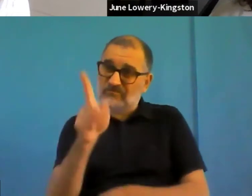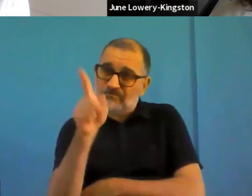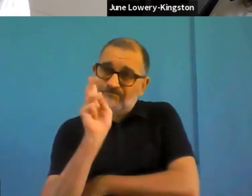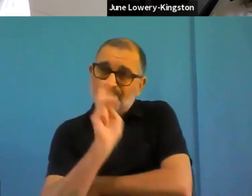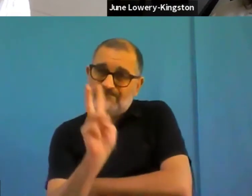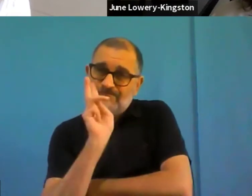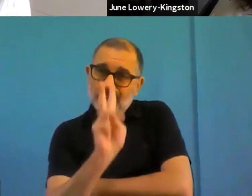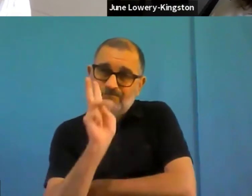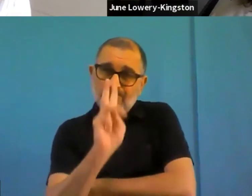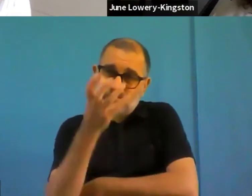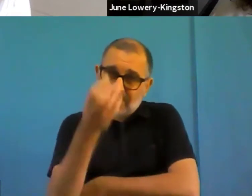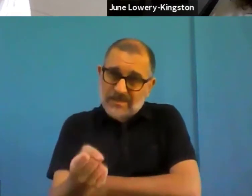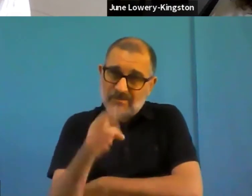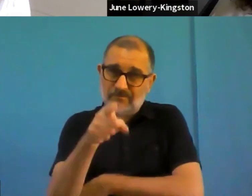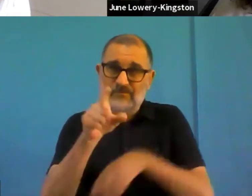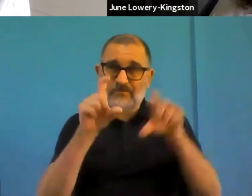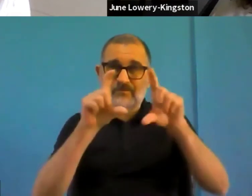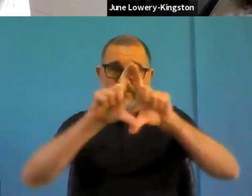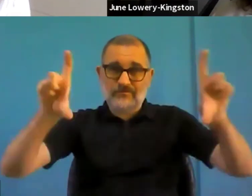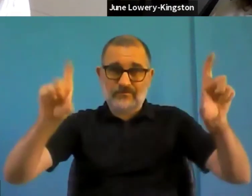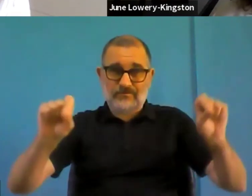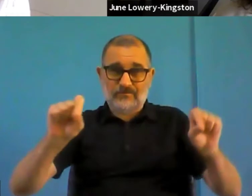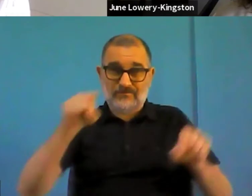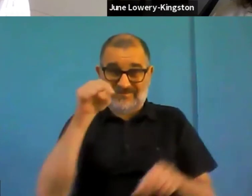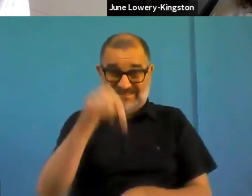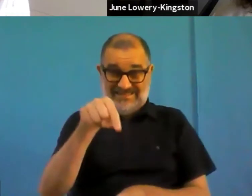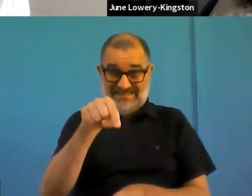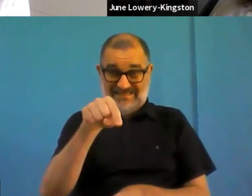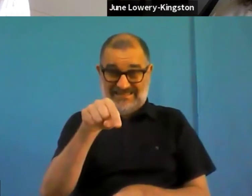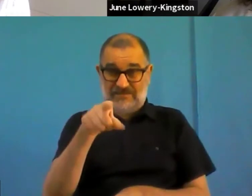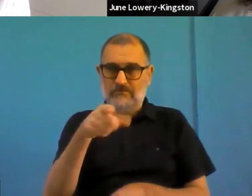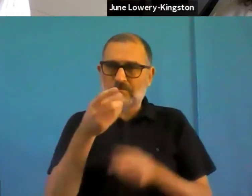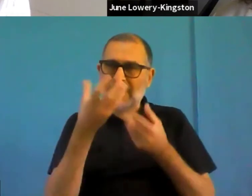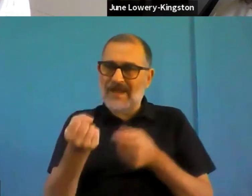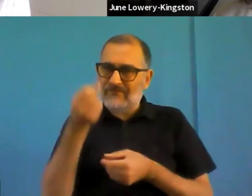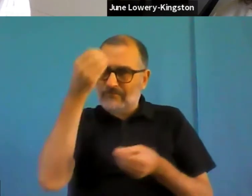we basically have a very, very clear divide that a lot of people are using the easy reading